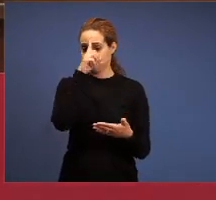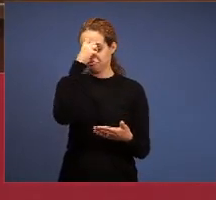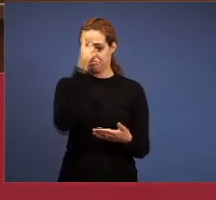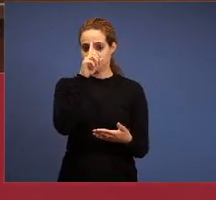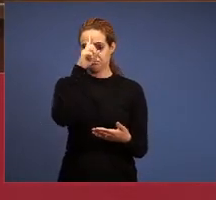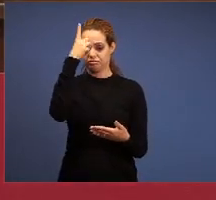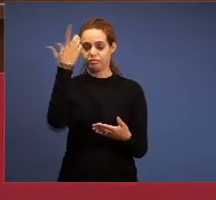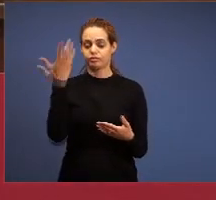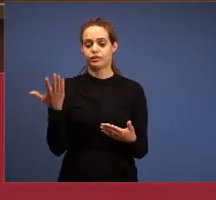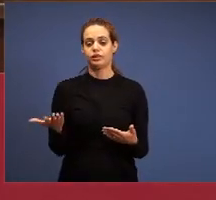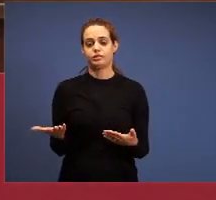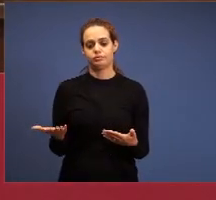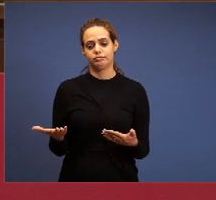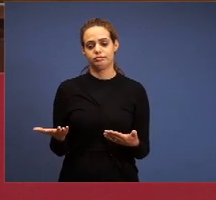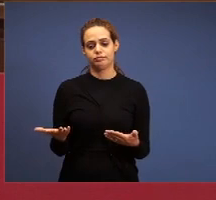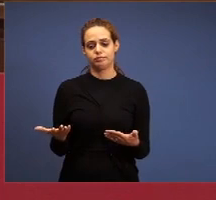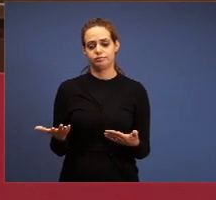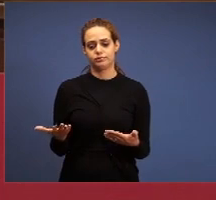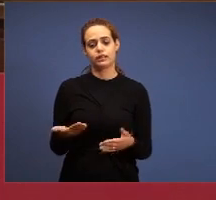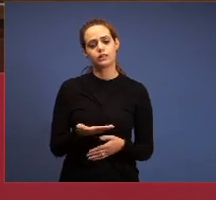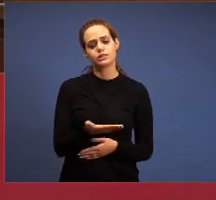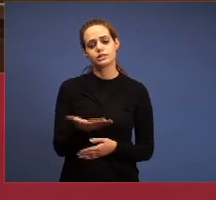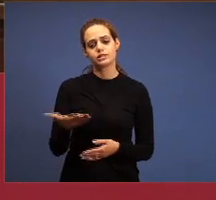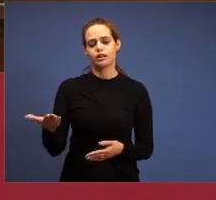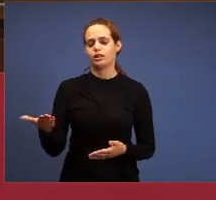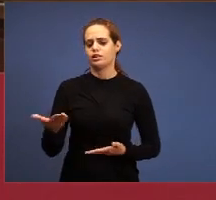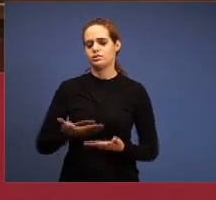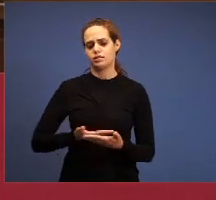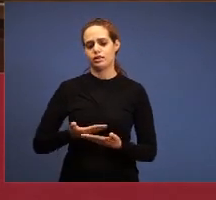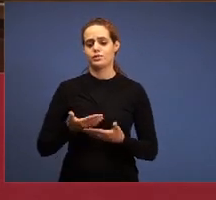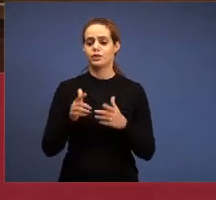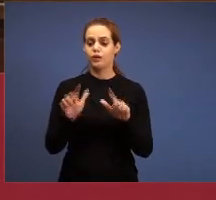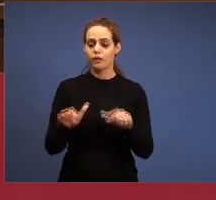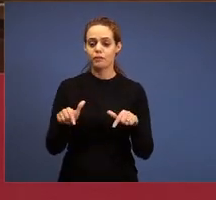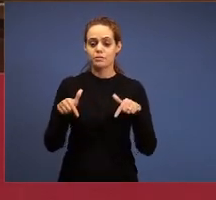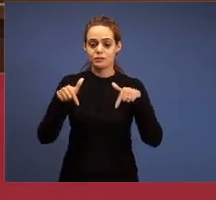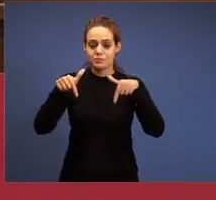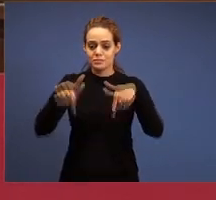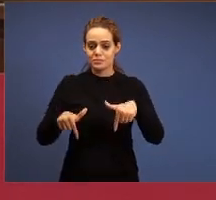Brethren, the operation of evil isn’t the one that